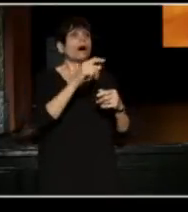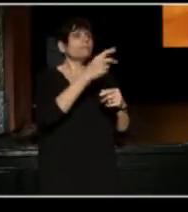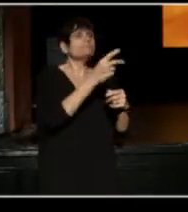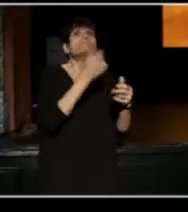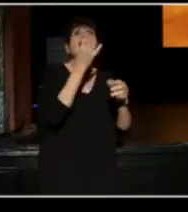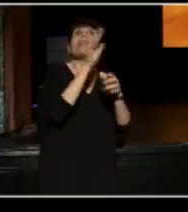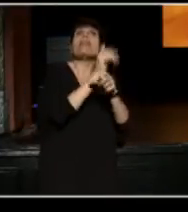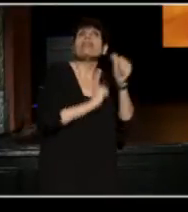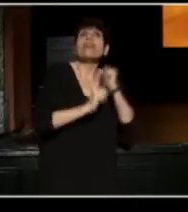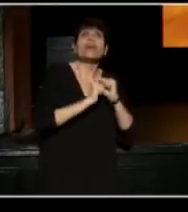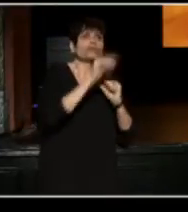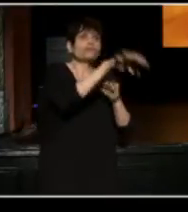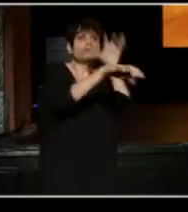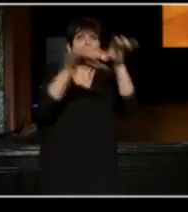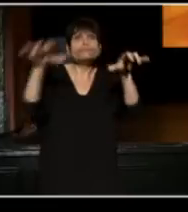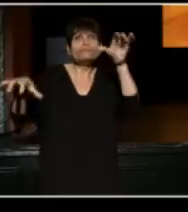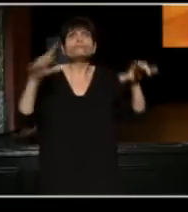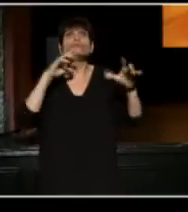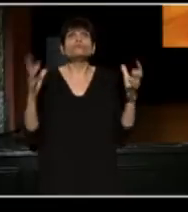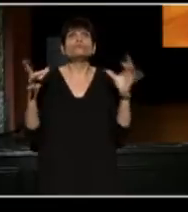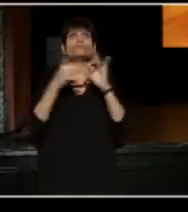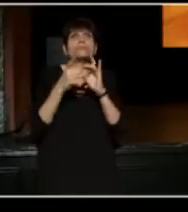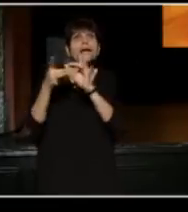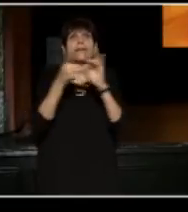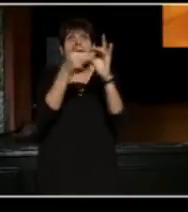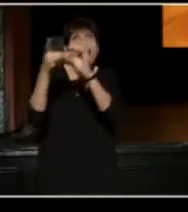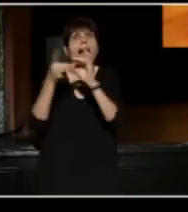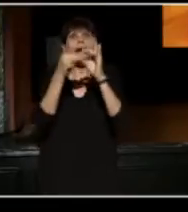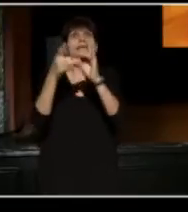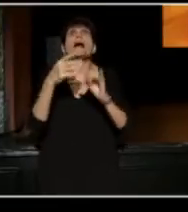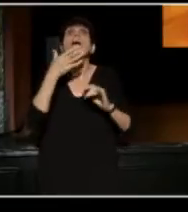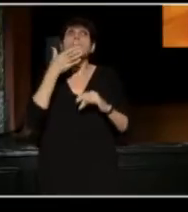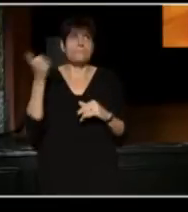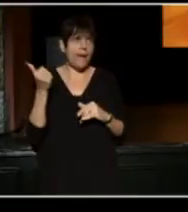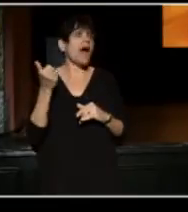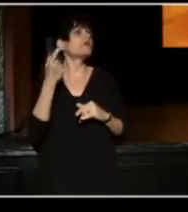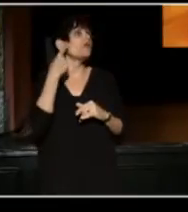"A better world for theater, and a better world because of theater."